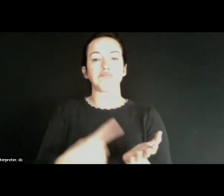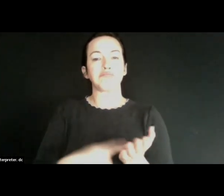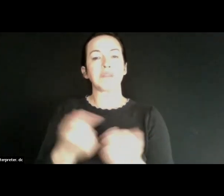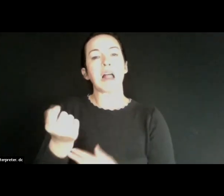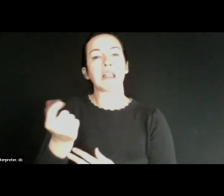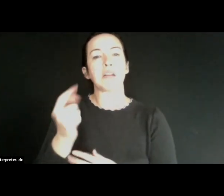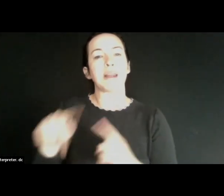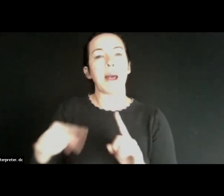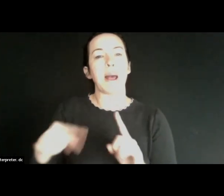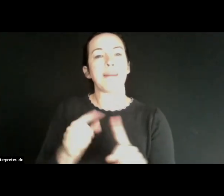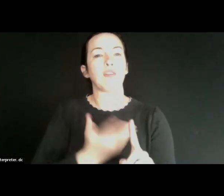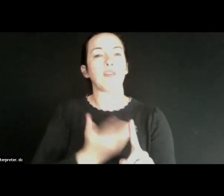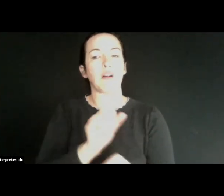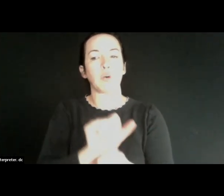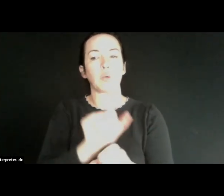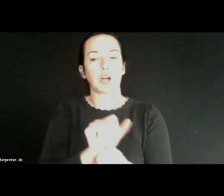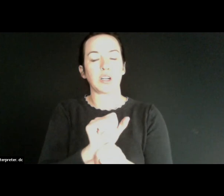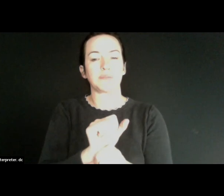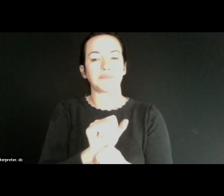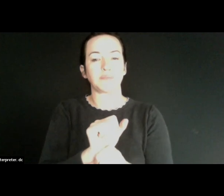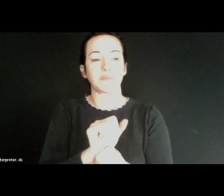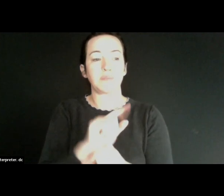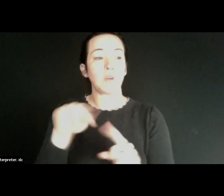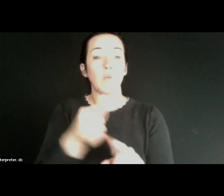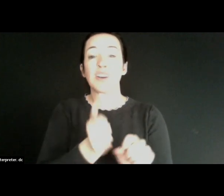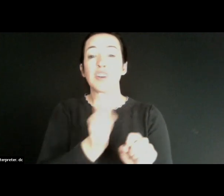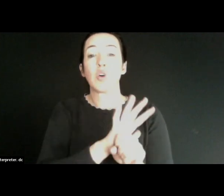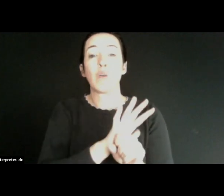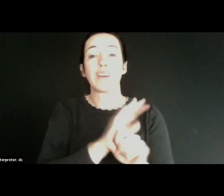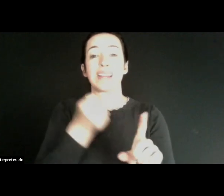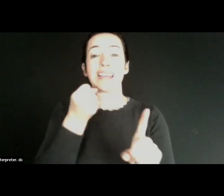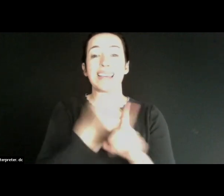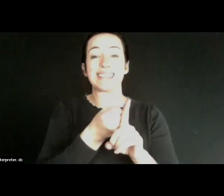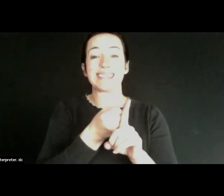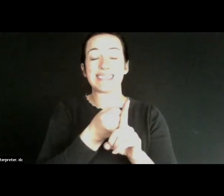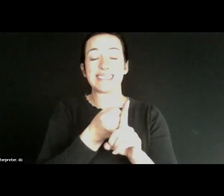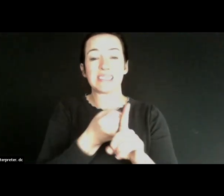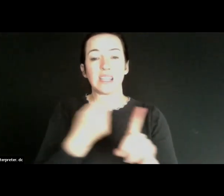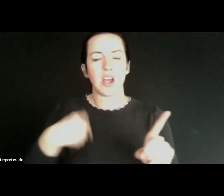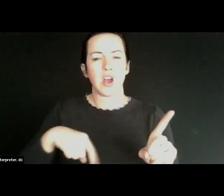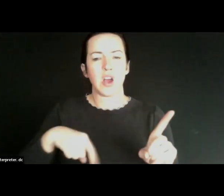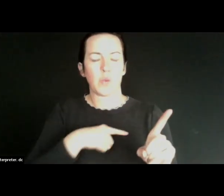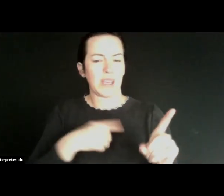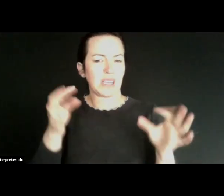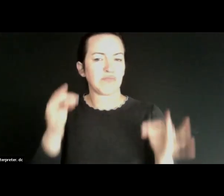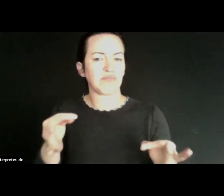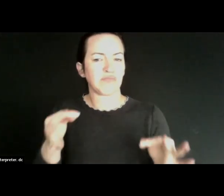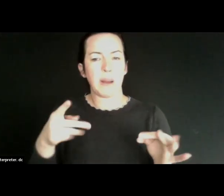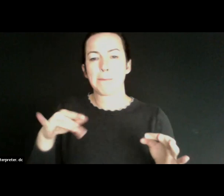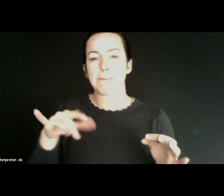the work that we've done. When Covid hit we our board decided to do a pilot project with skilled